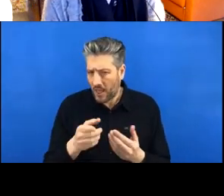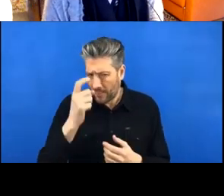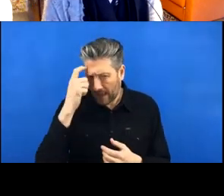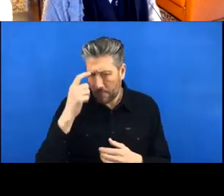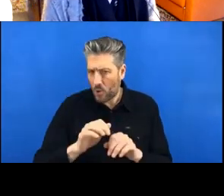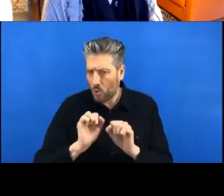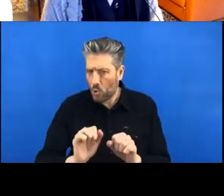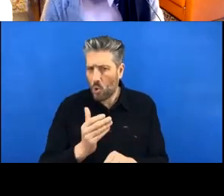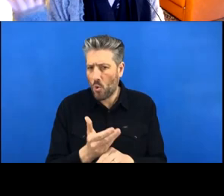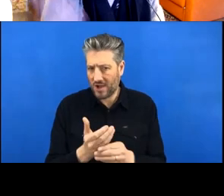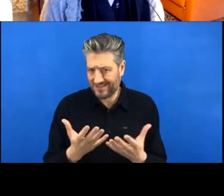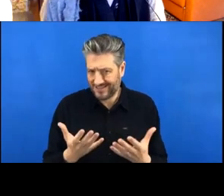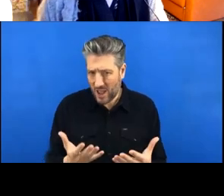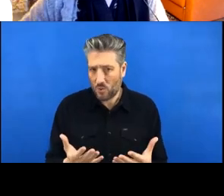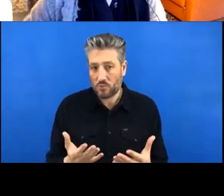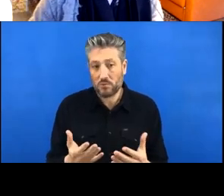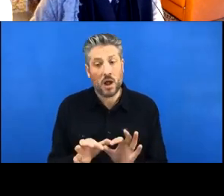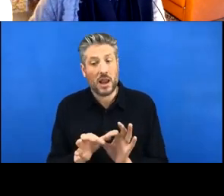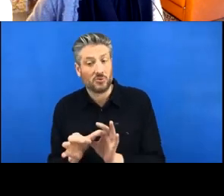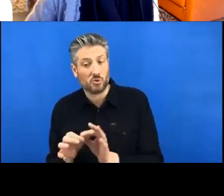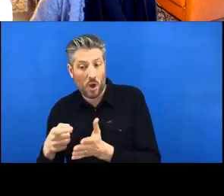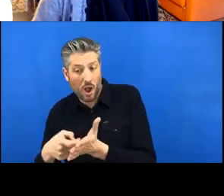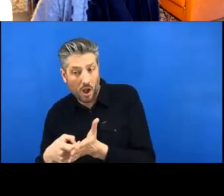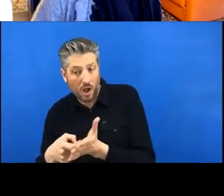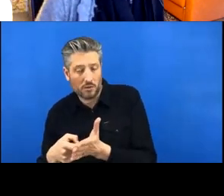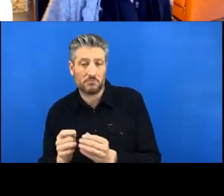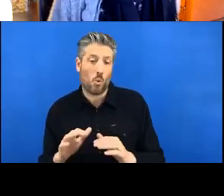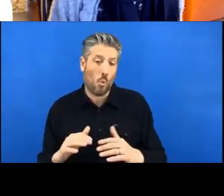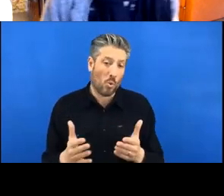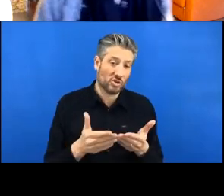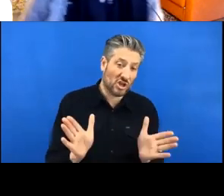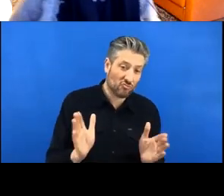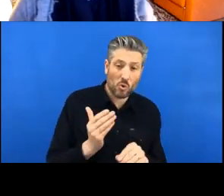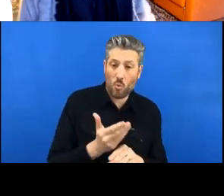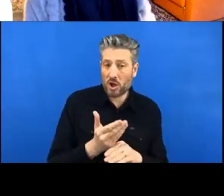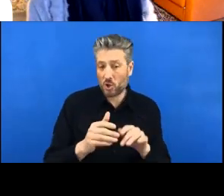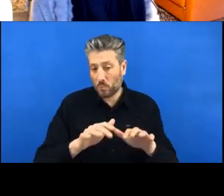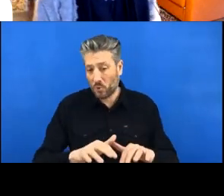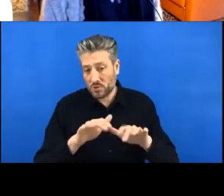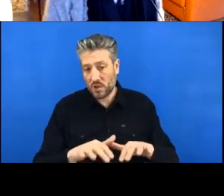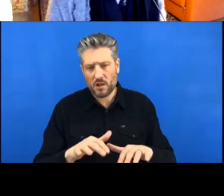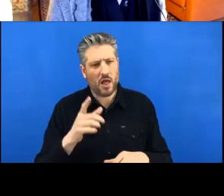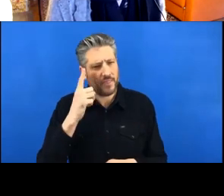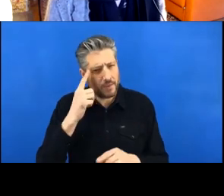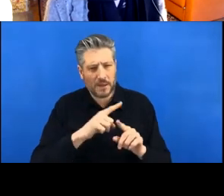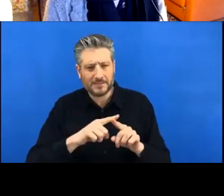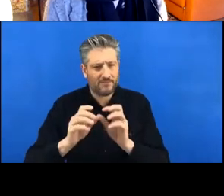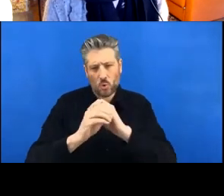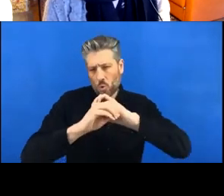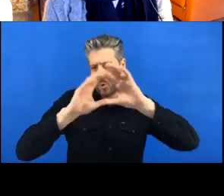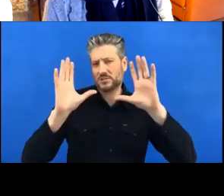but just generally when you're working on a computer, and how we might be able to improve that.